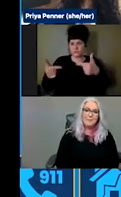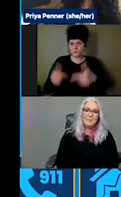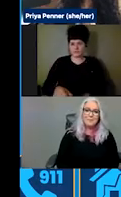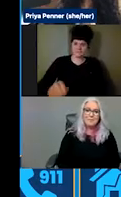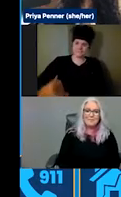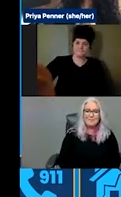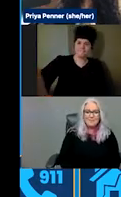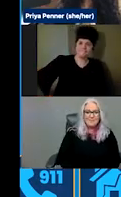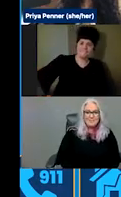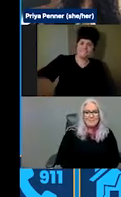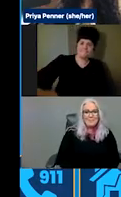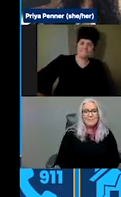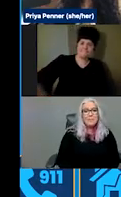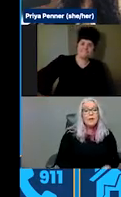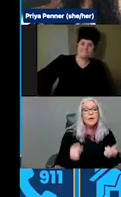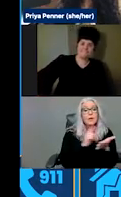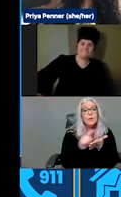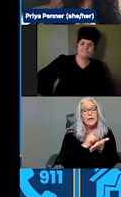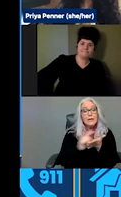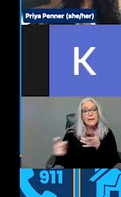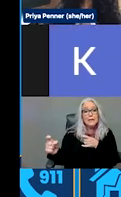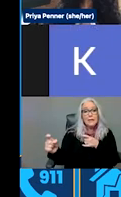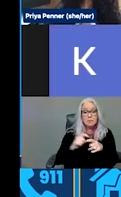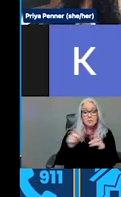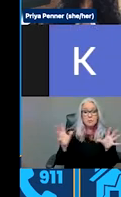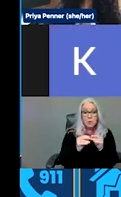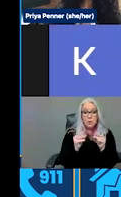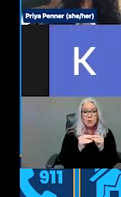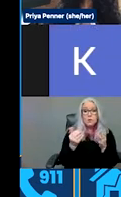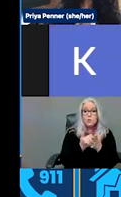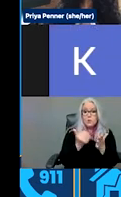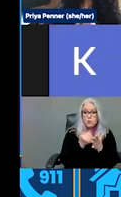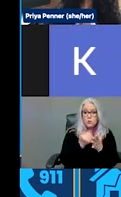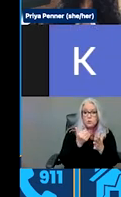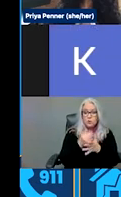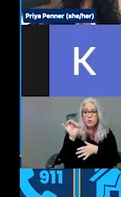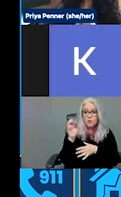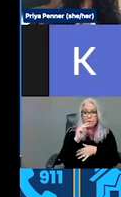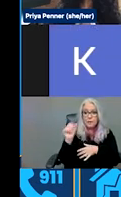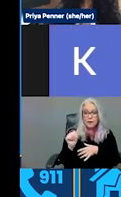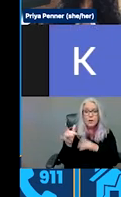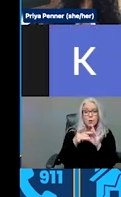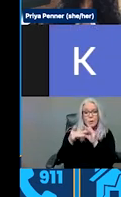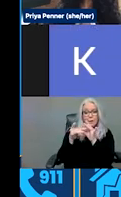the new FEMA office of disability and coordination